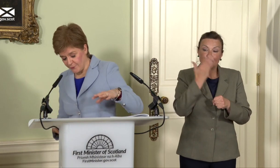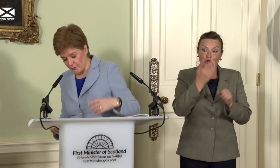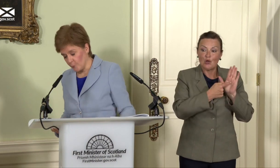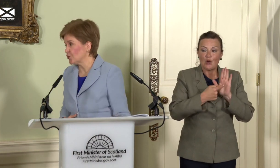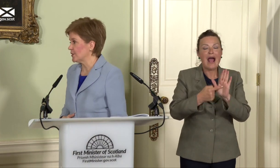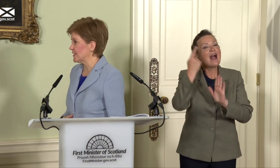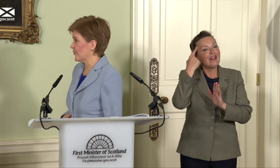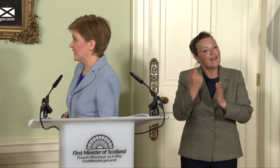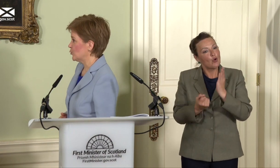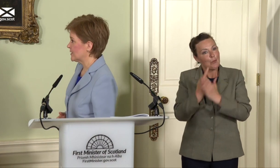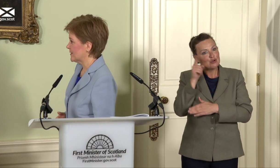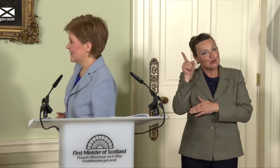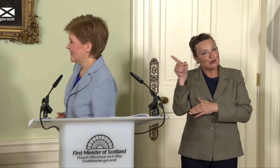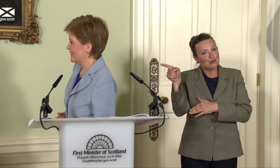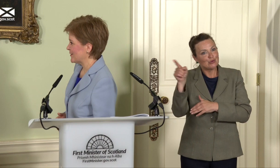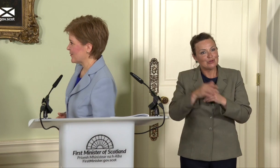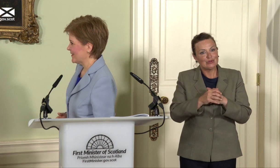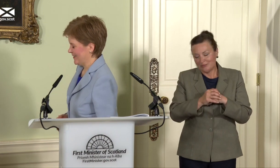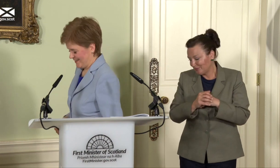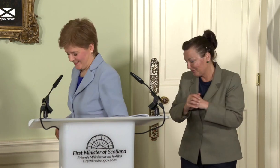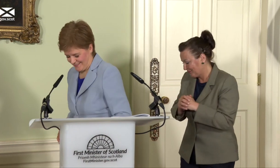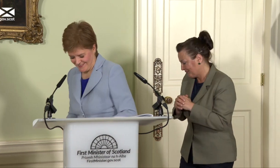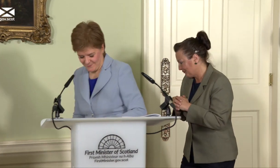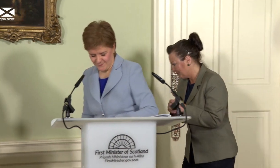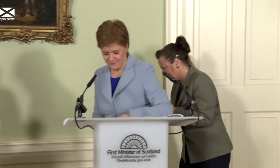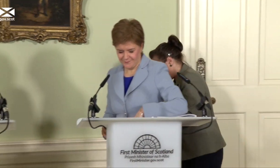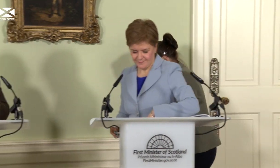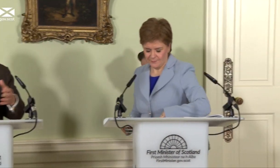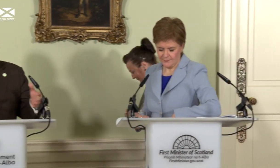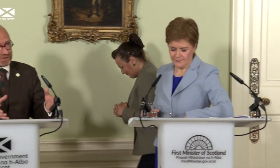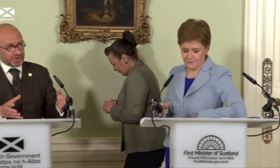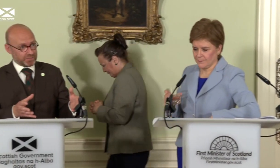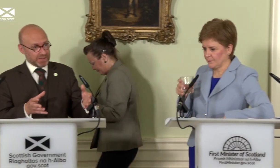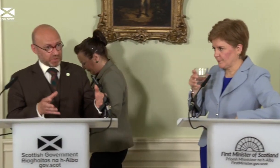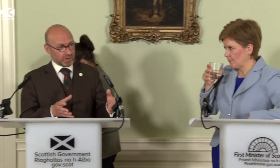the opportunity on that note to say something. I mean, I think, obviously there are people